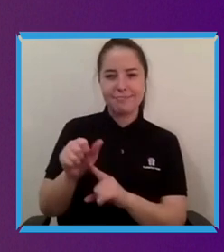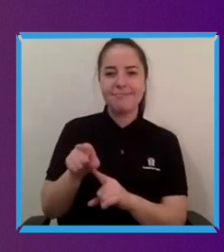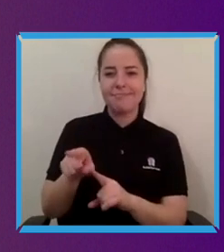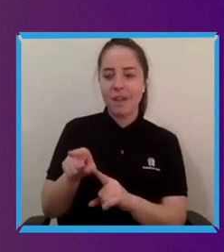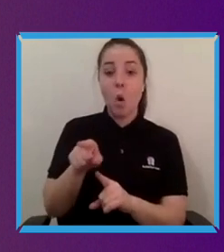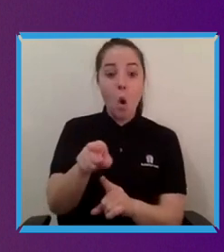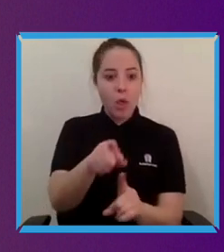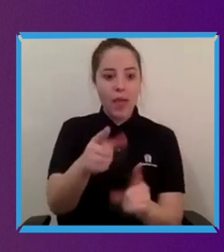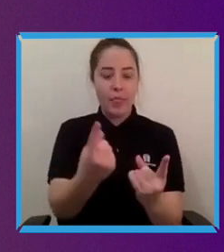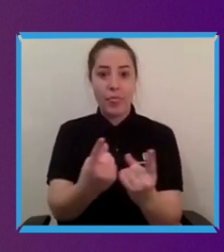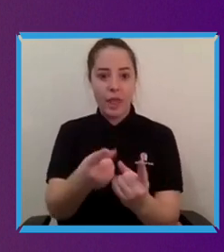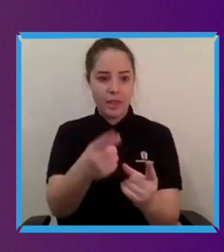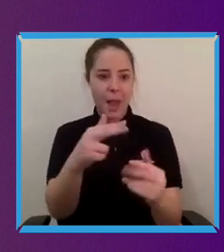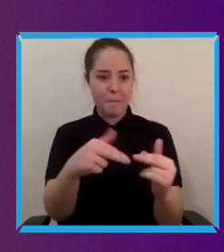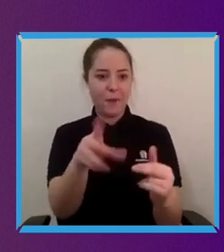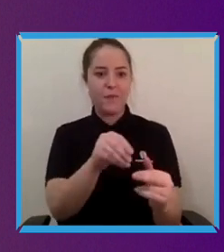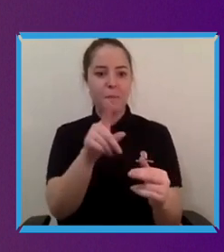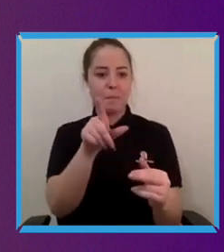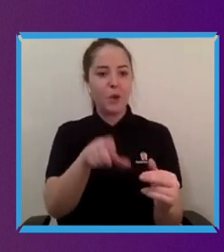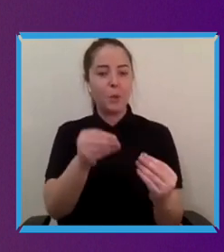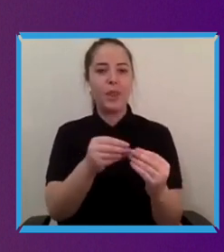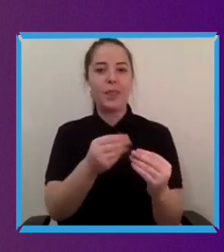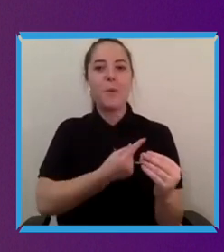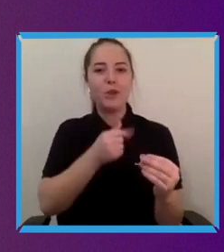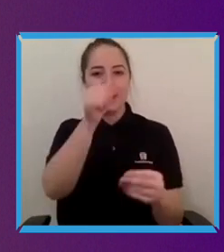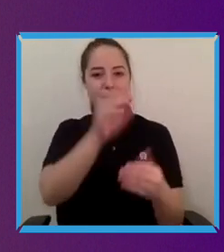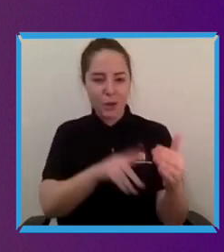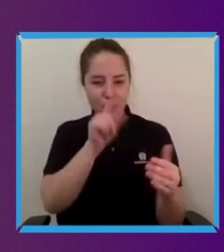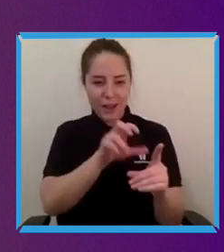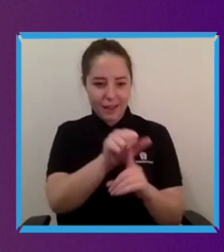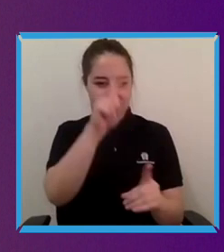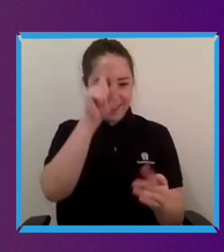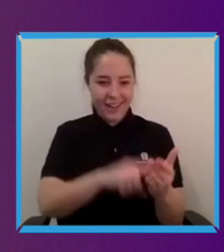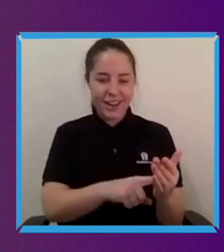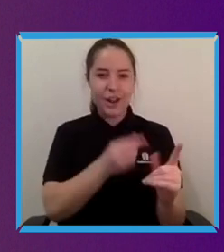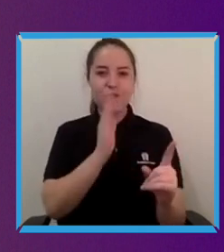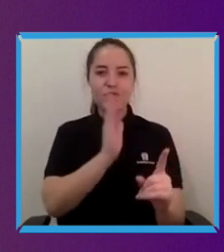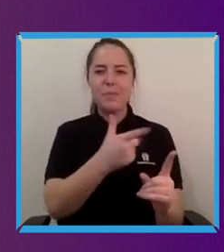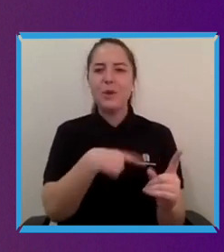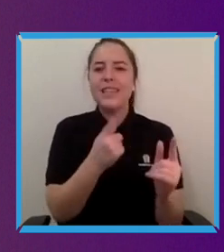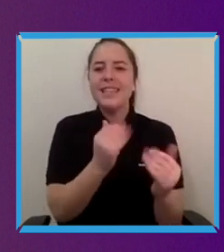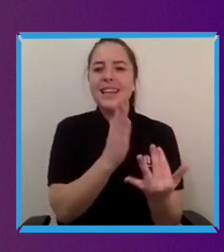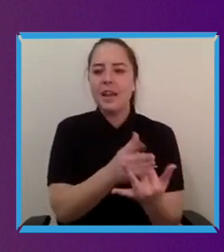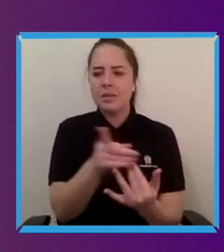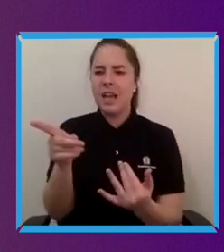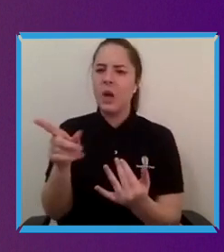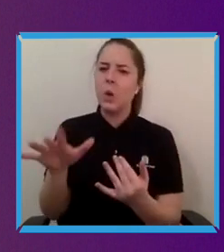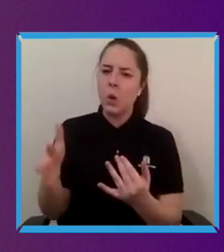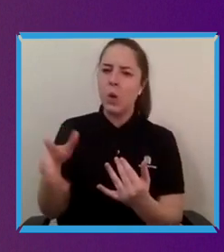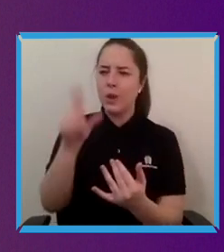and again and I don't know sort of I'm not really sure what the exact answers are at the moment but like there is just a massive shortage of